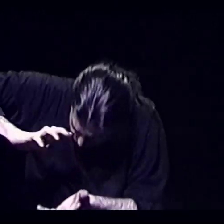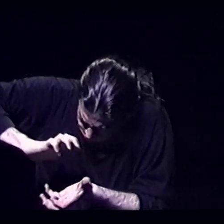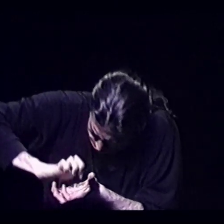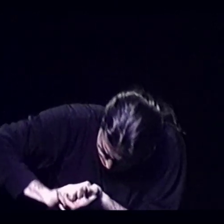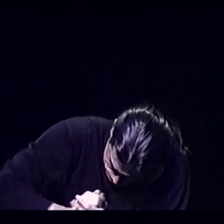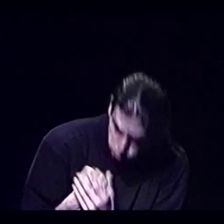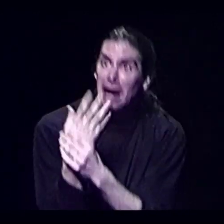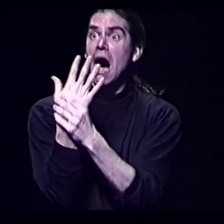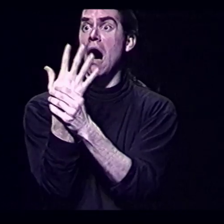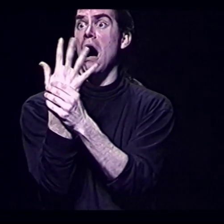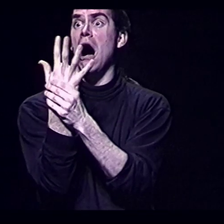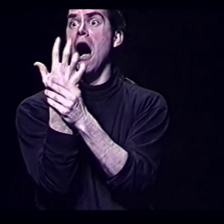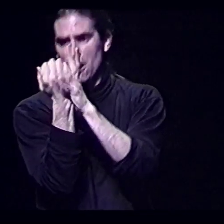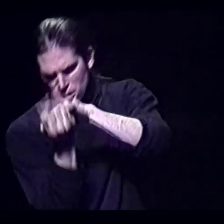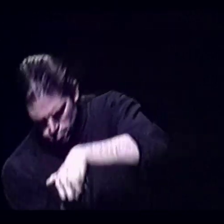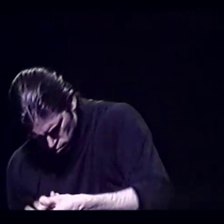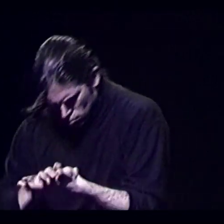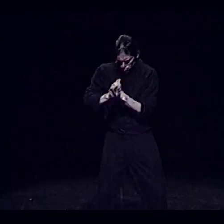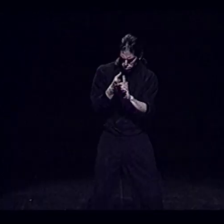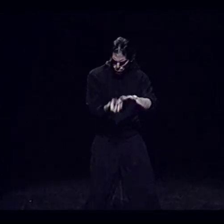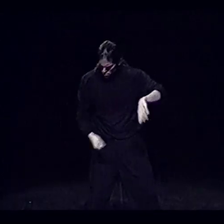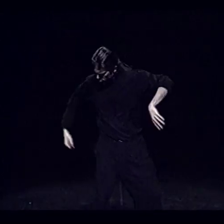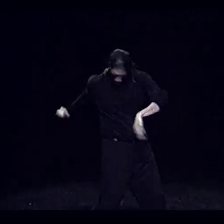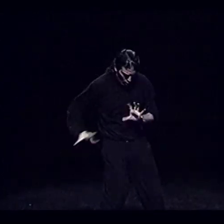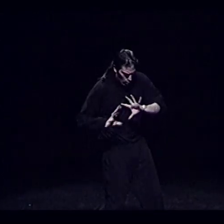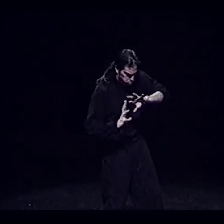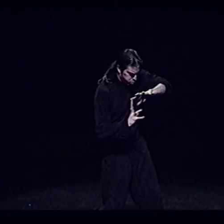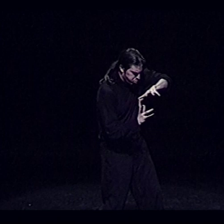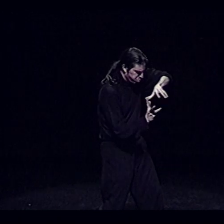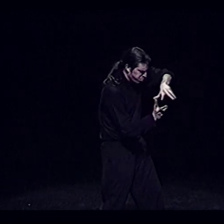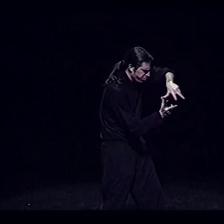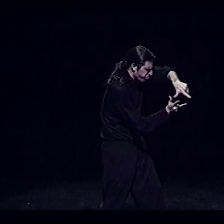Ahh! And then thrown into orbit